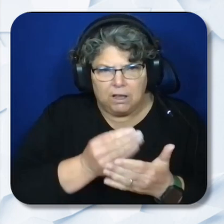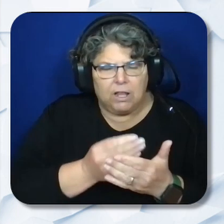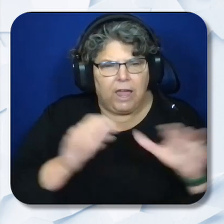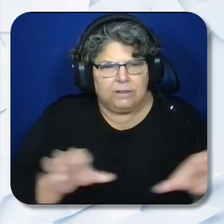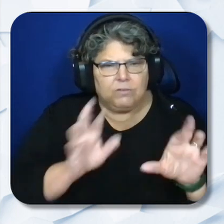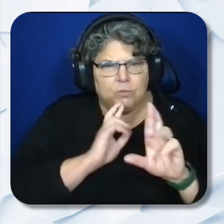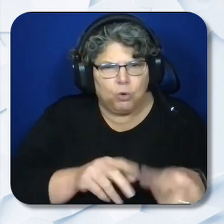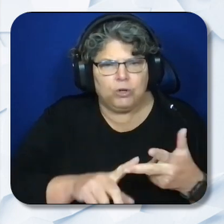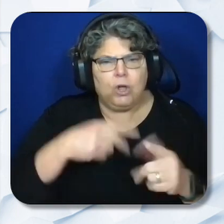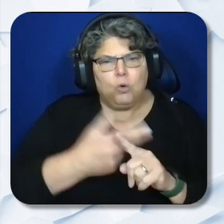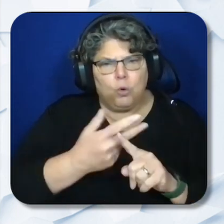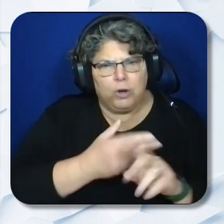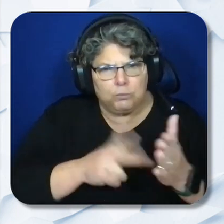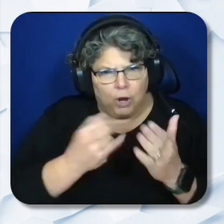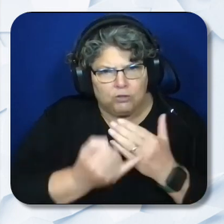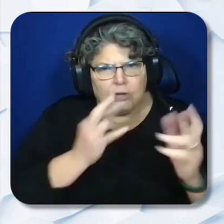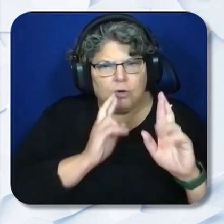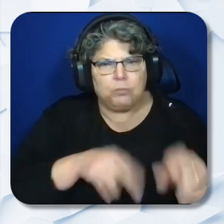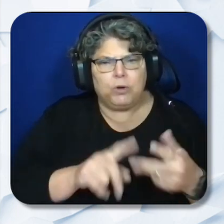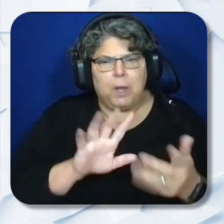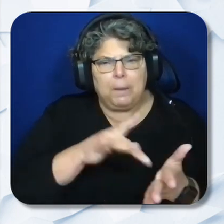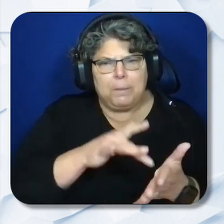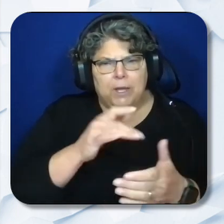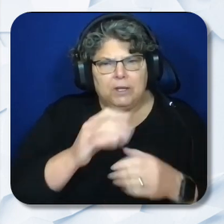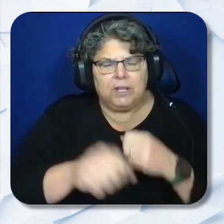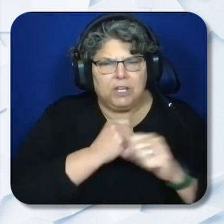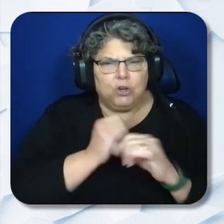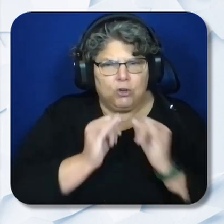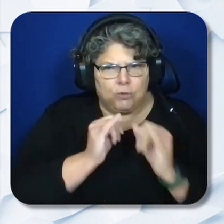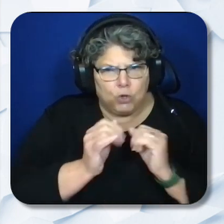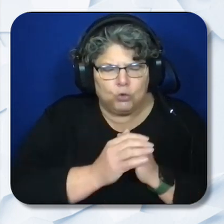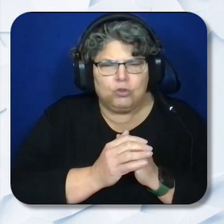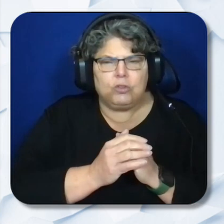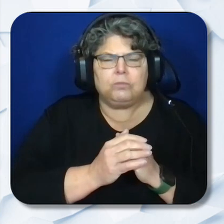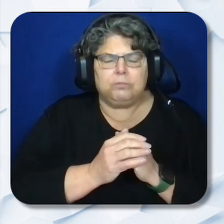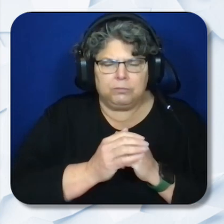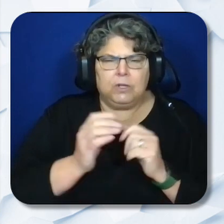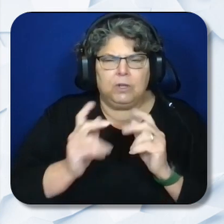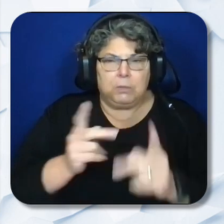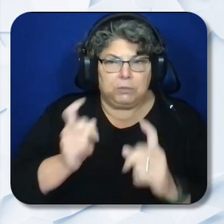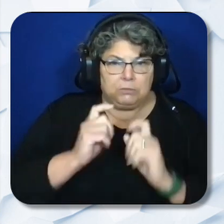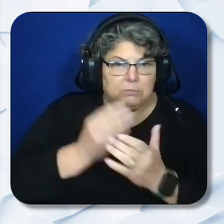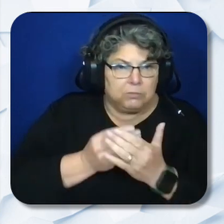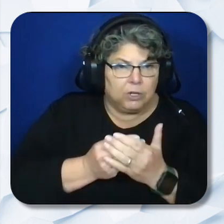project report, mid-year reviews, interviews. Grantees shall utilize templates for the reports